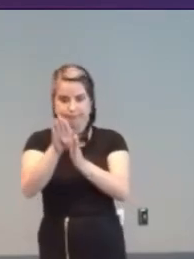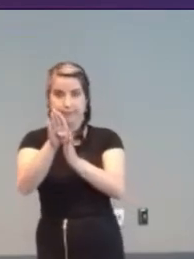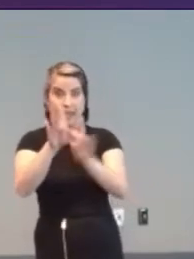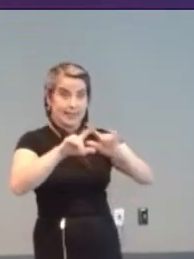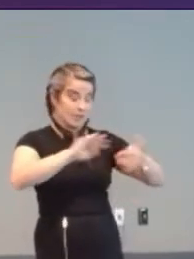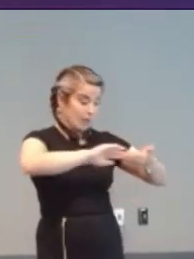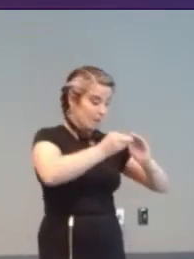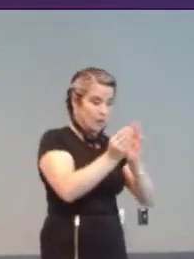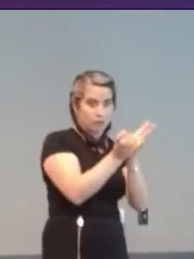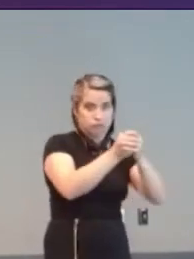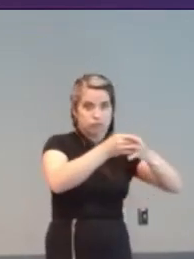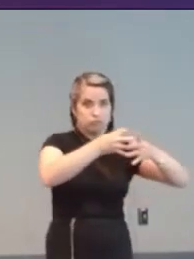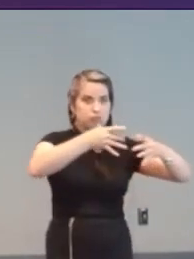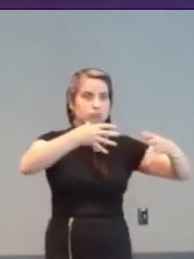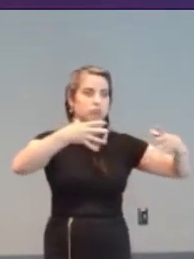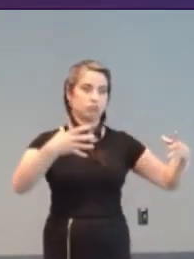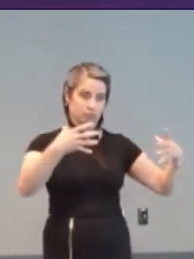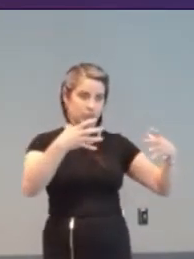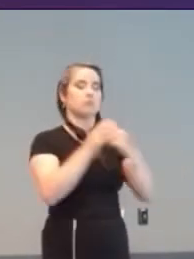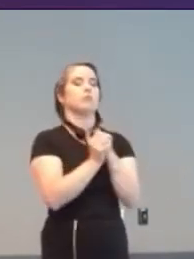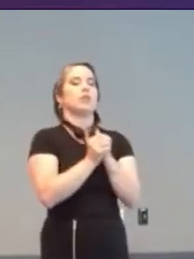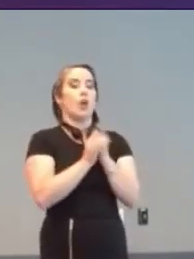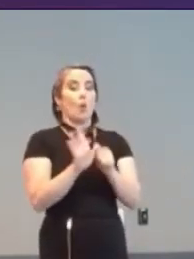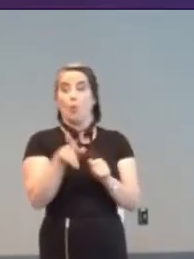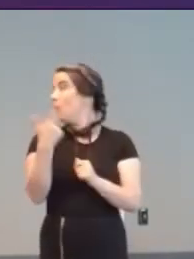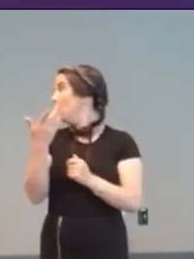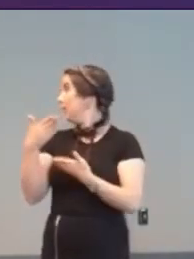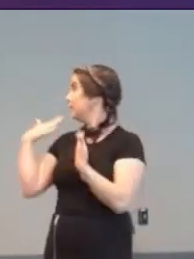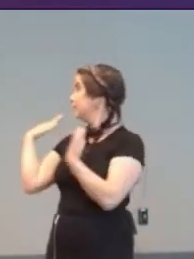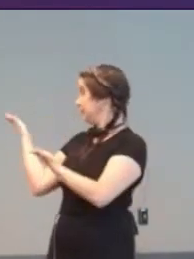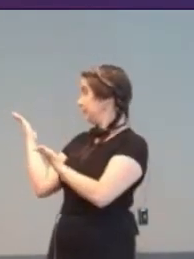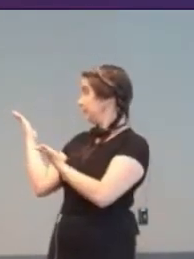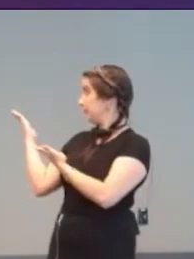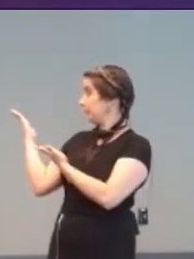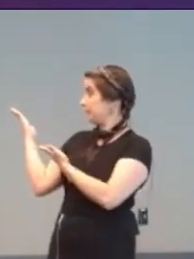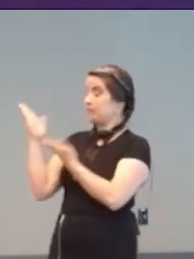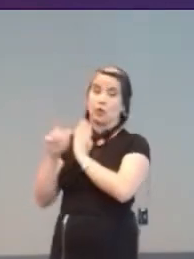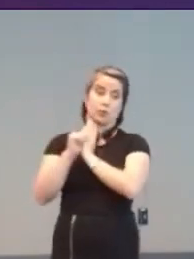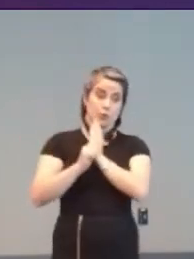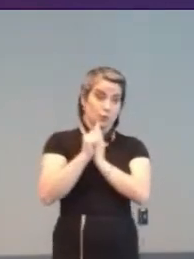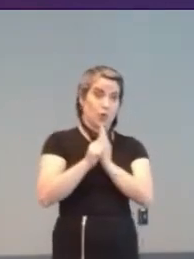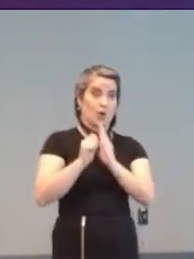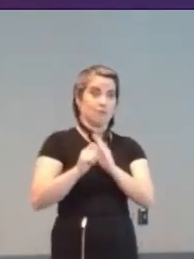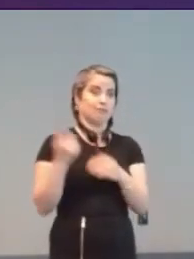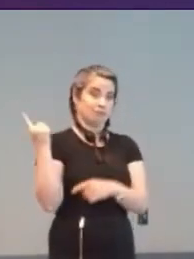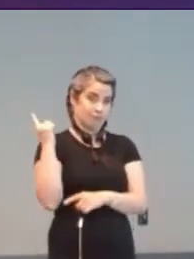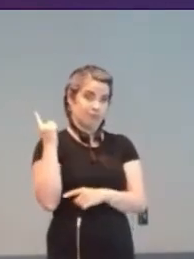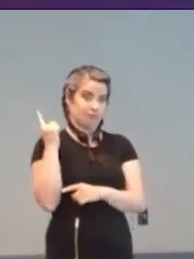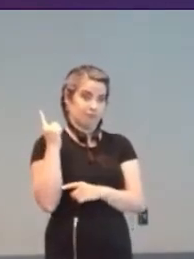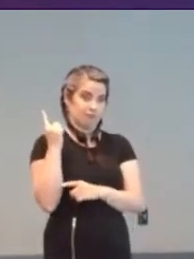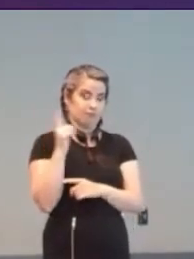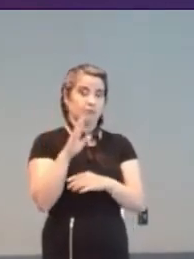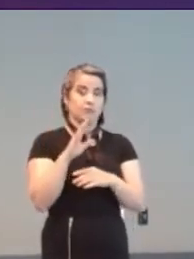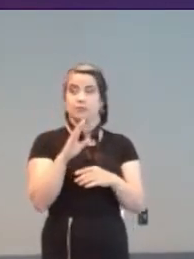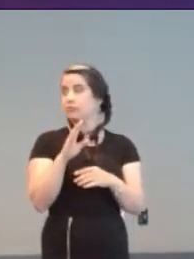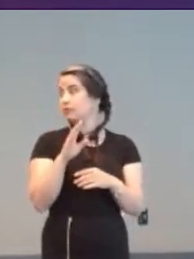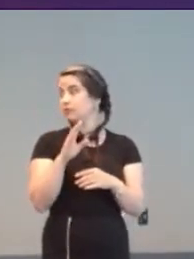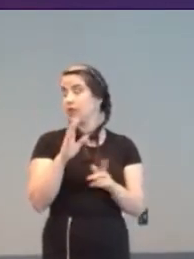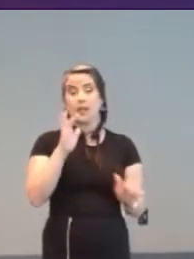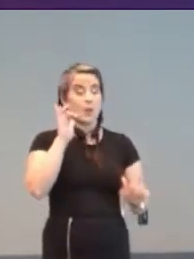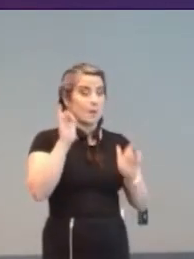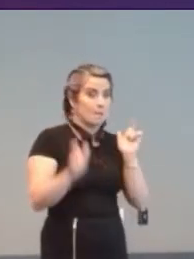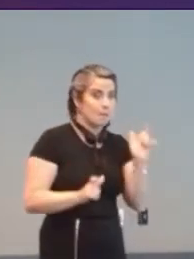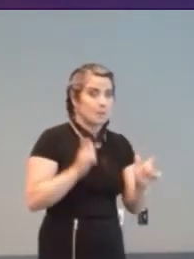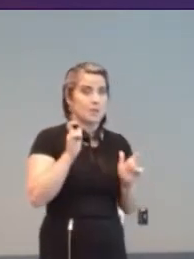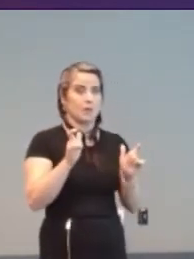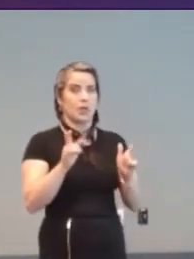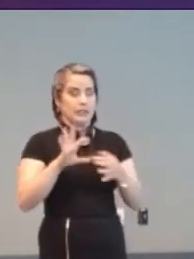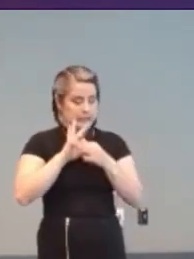The Responaut magazine: "by, for and about people with residual respiratory paralysis".